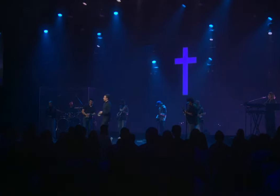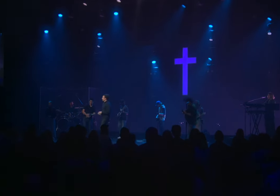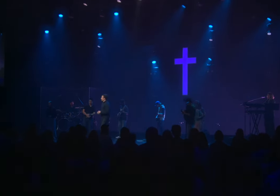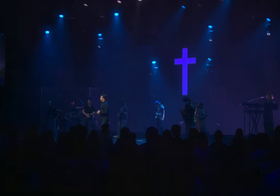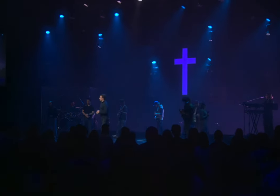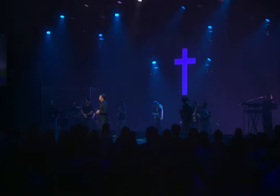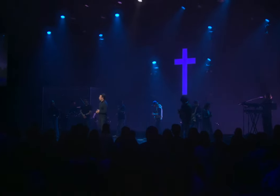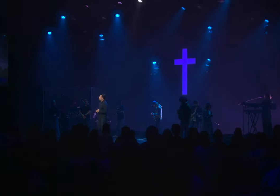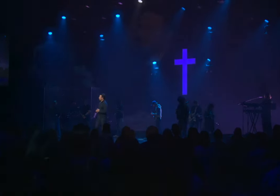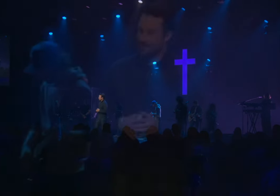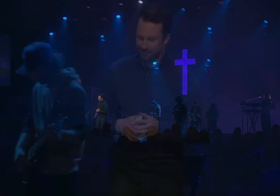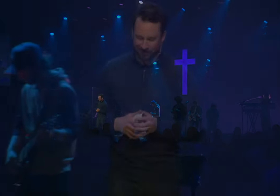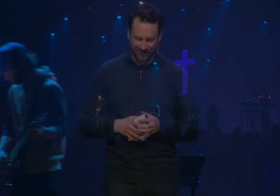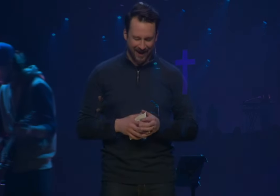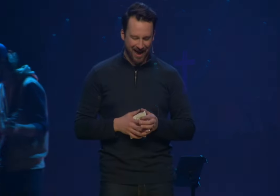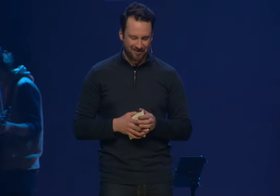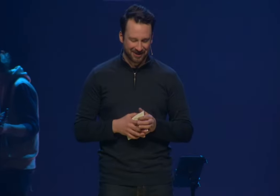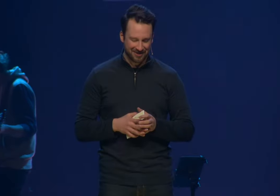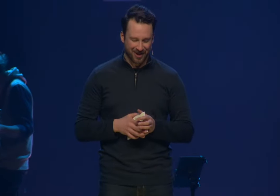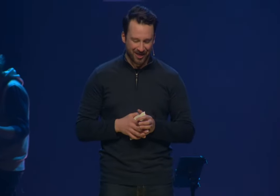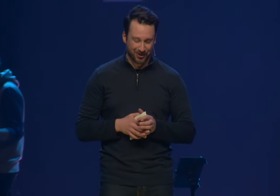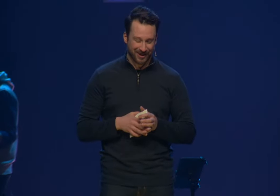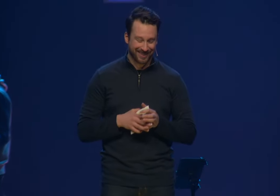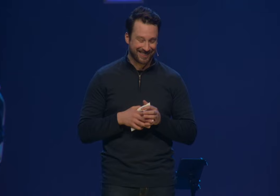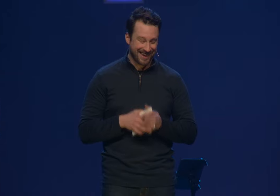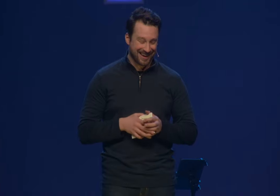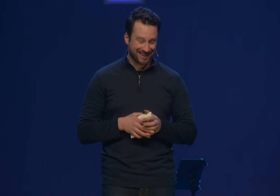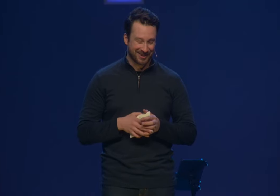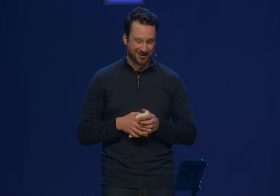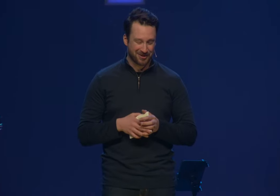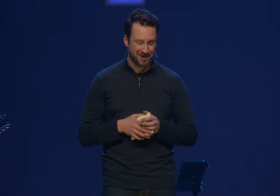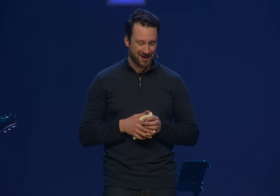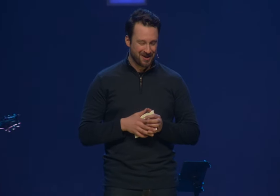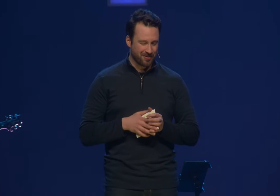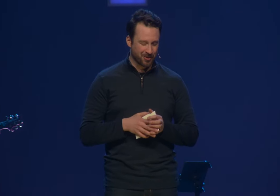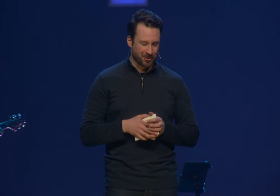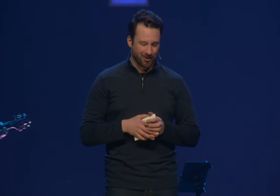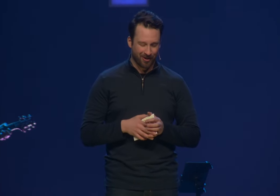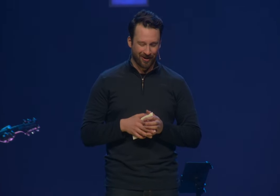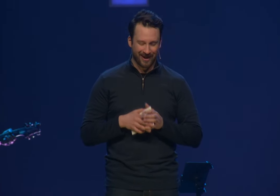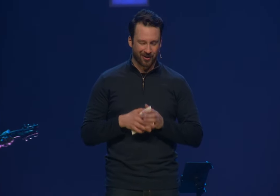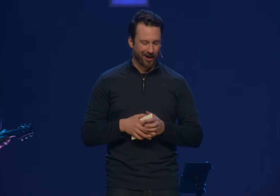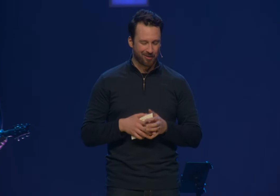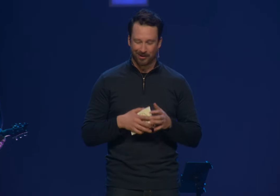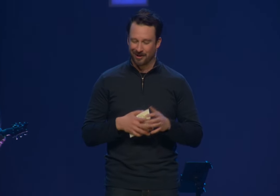Pray with me. Heavenly Father, we thank you for your incredible,